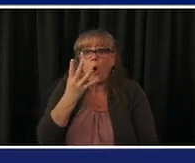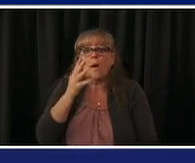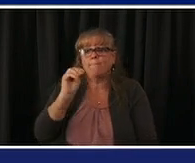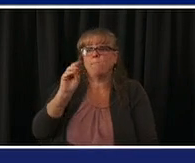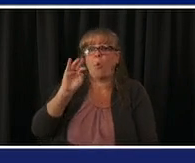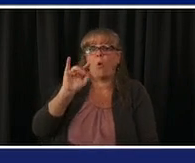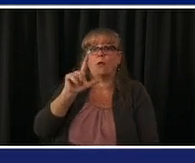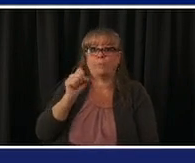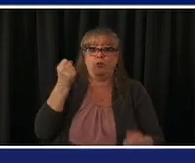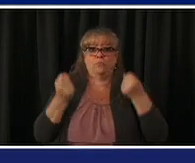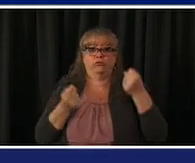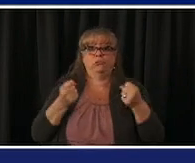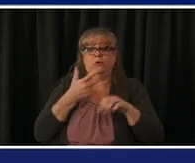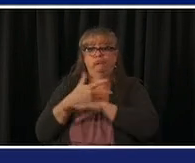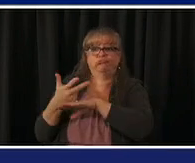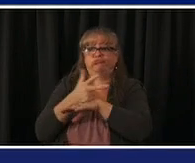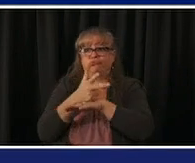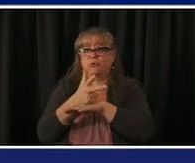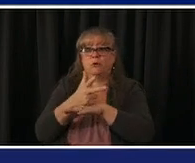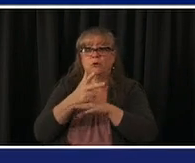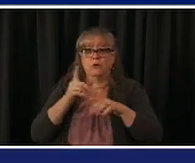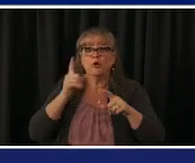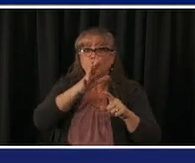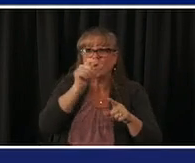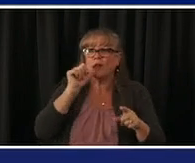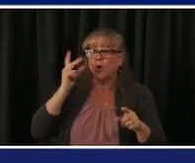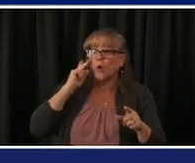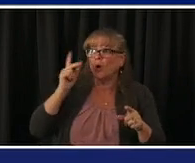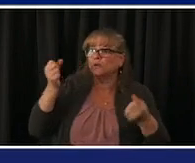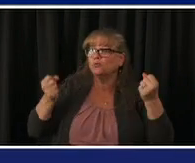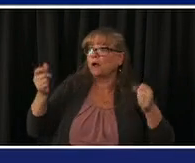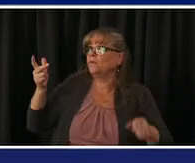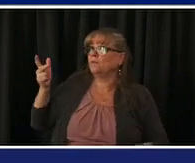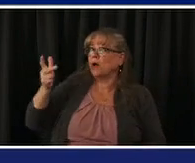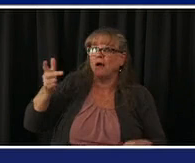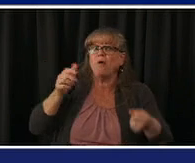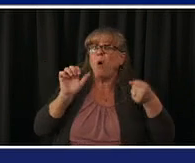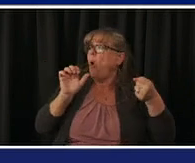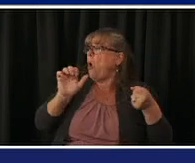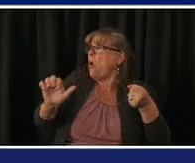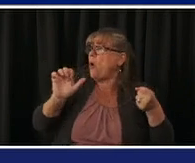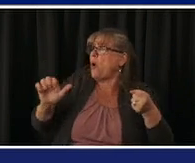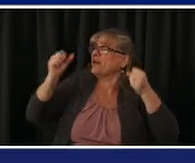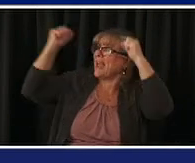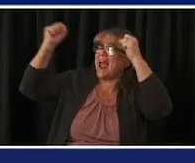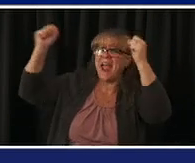you can always honk your support these are also designed to reach medically underserved areas